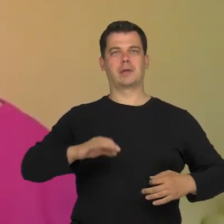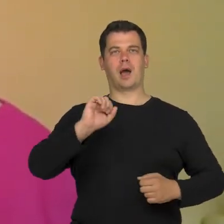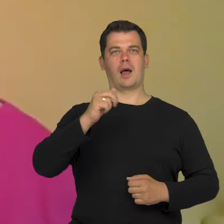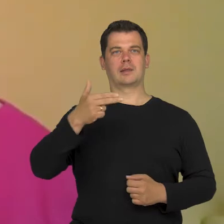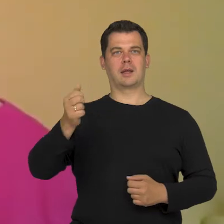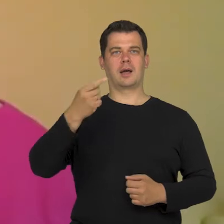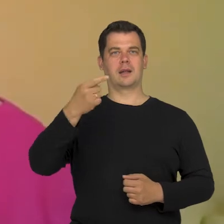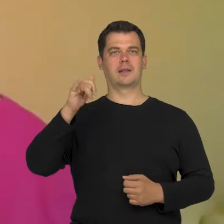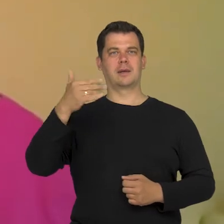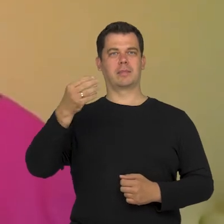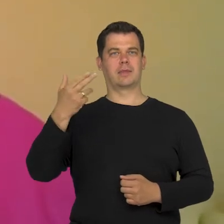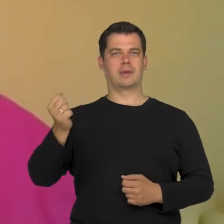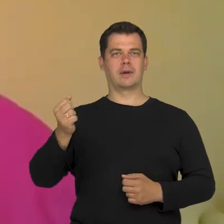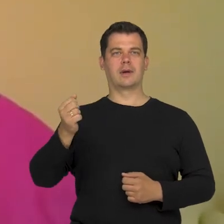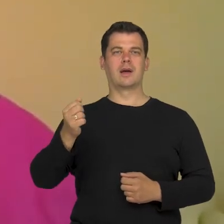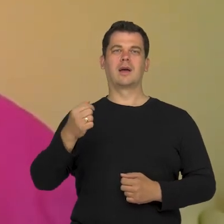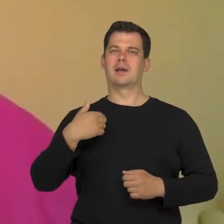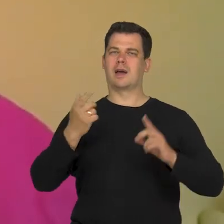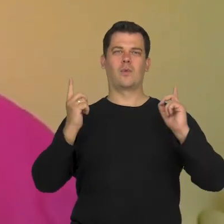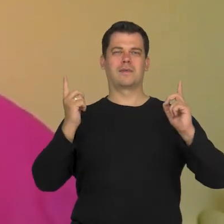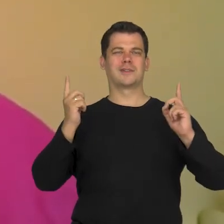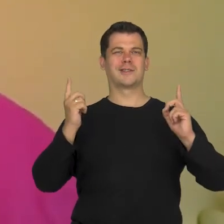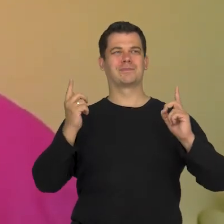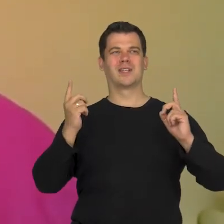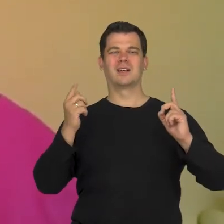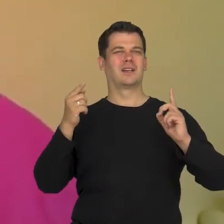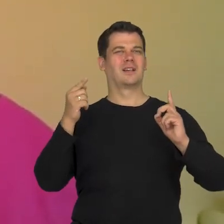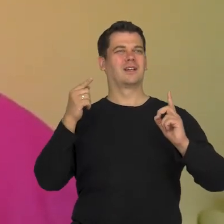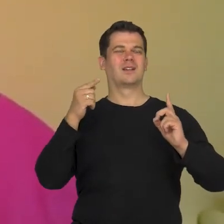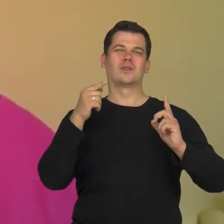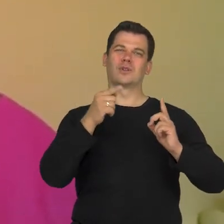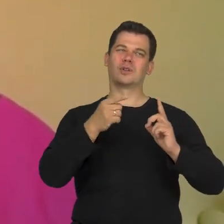but I think that